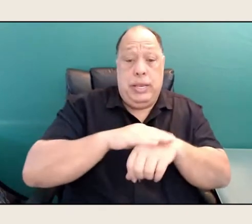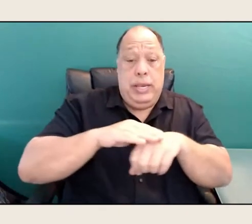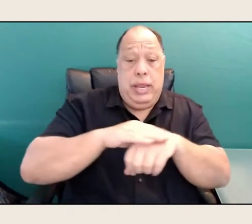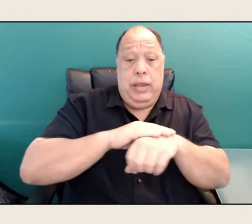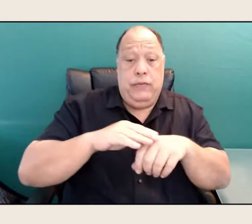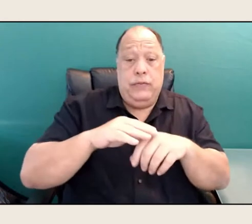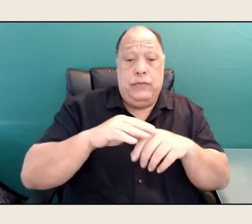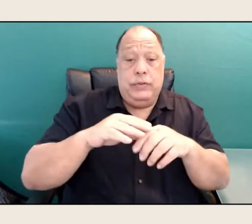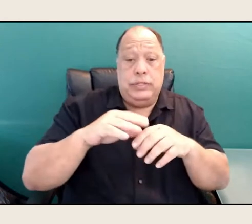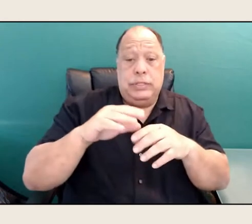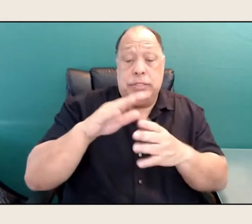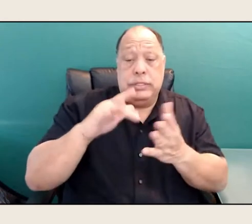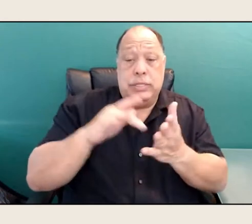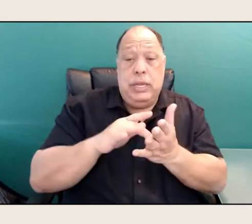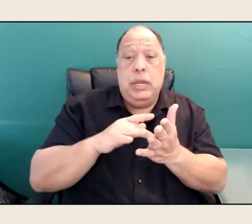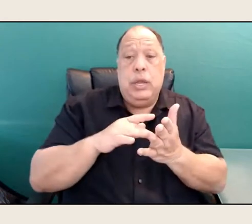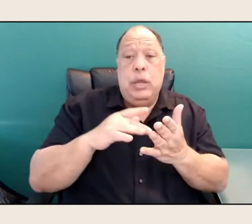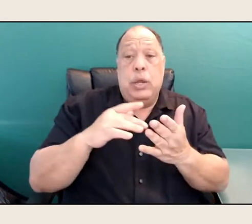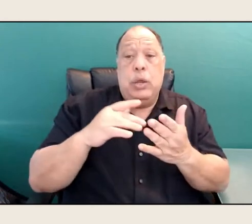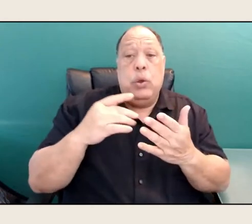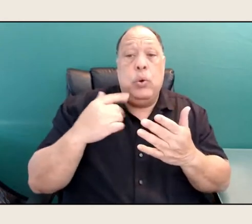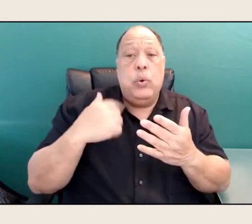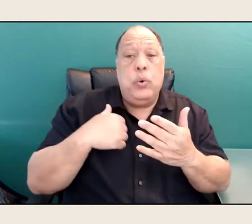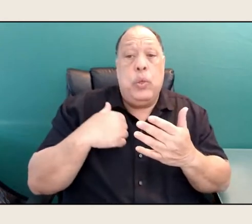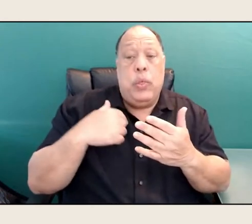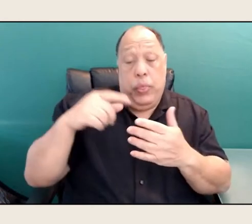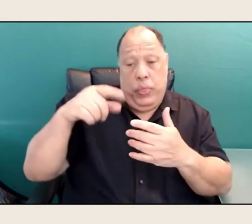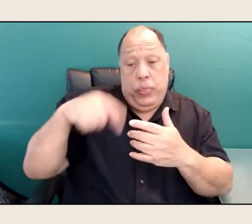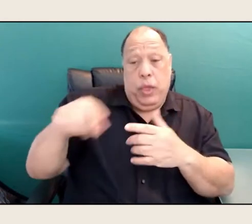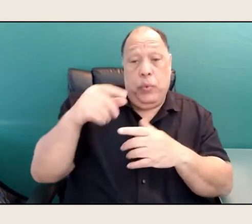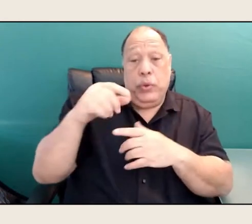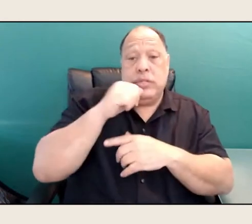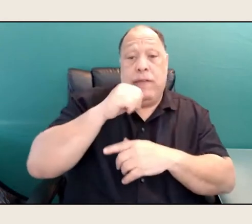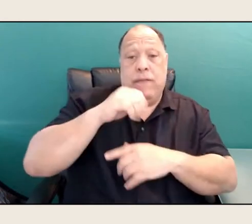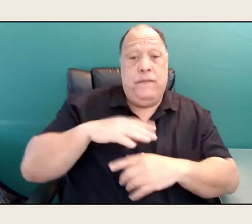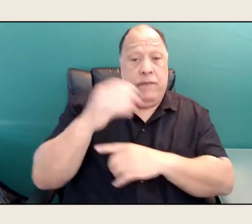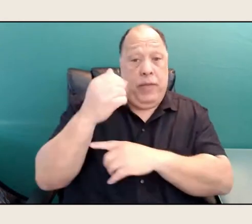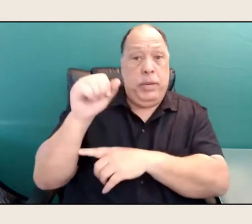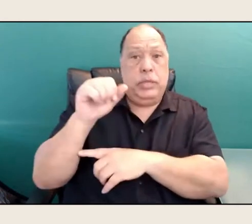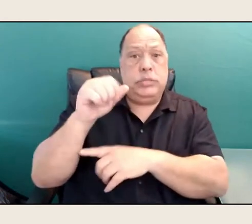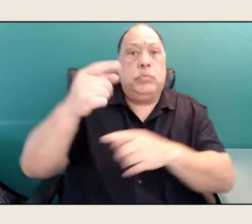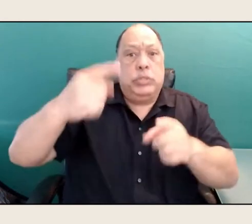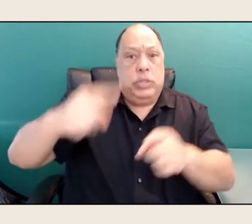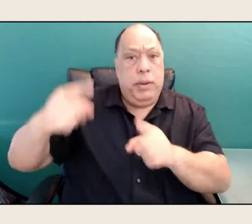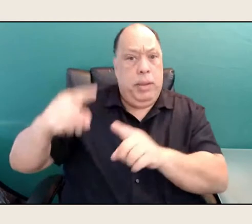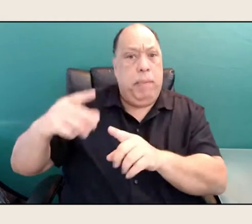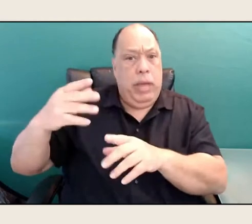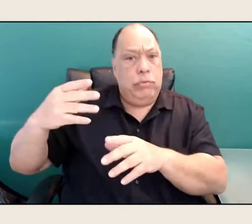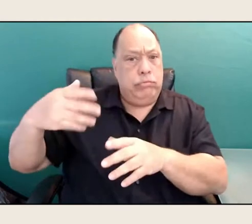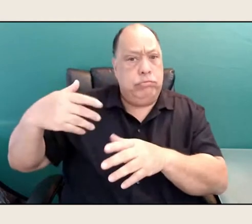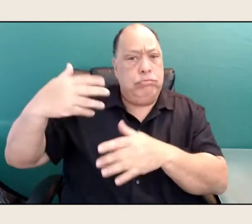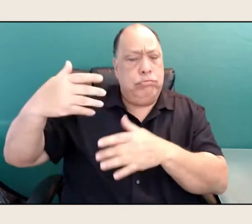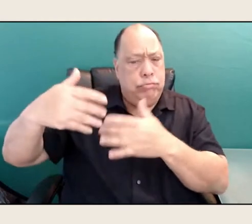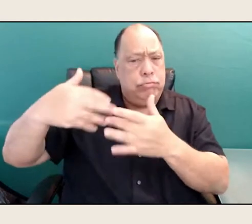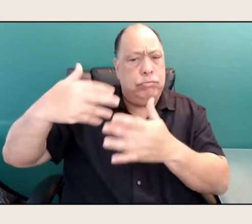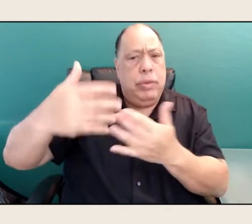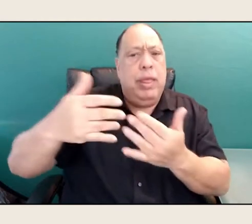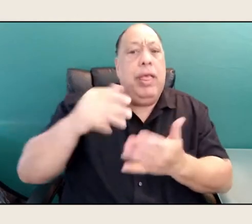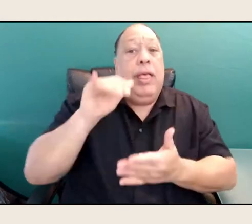and there was also feminism was coming about. And so that, certainly I had stories,